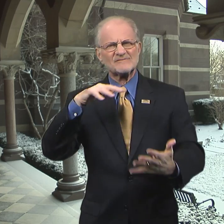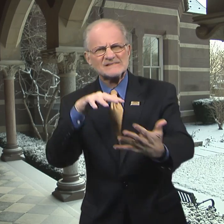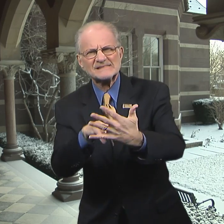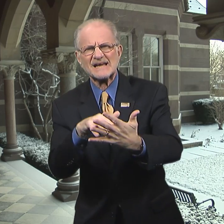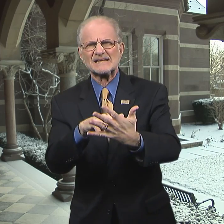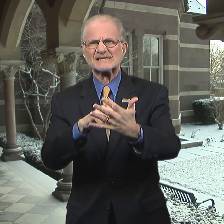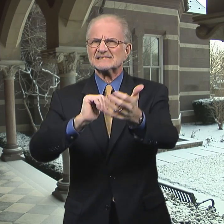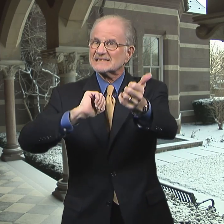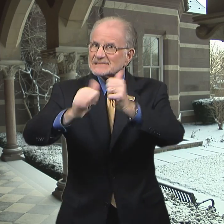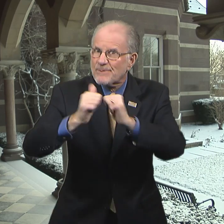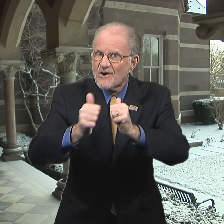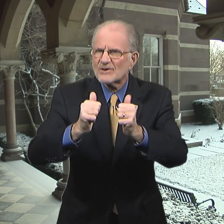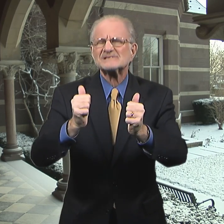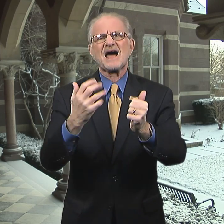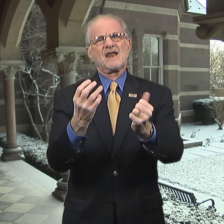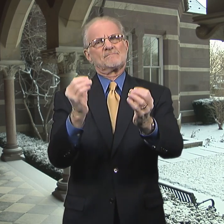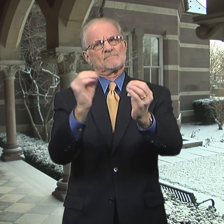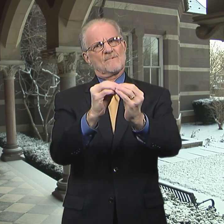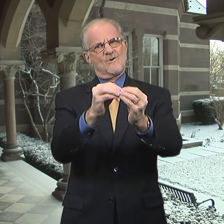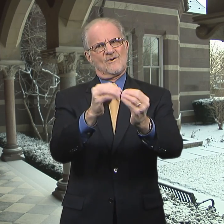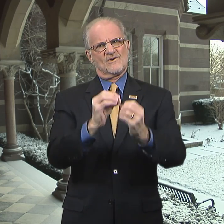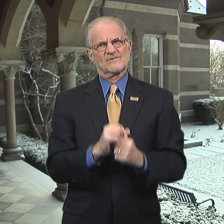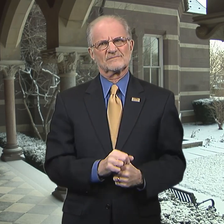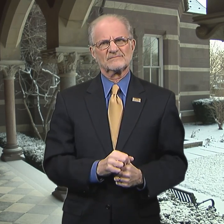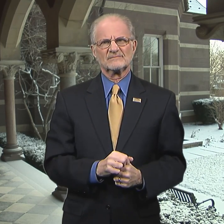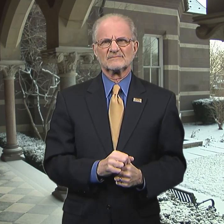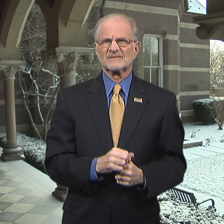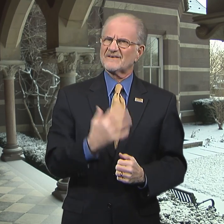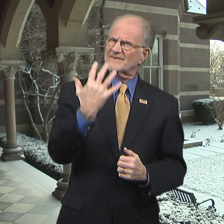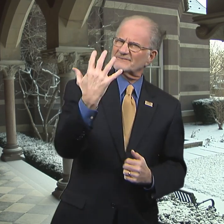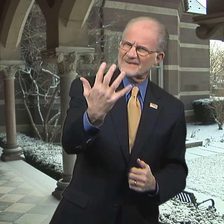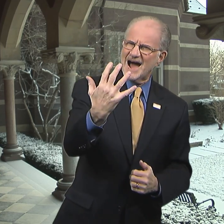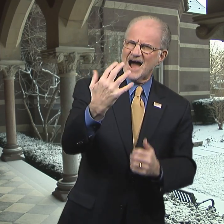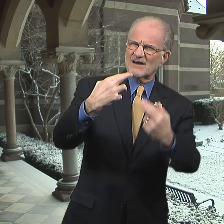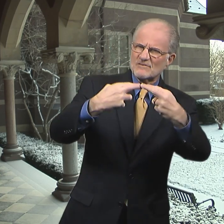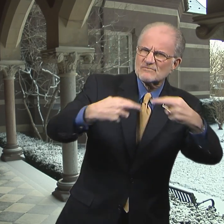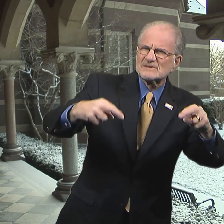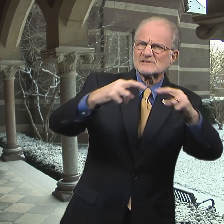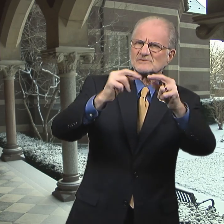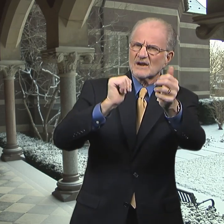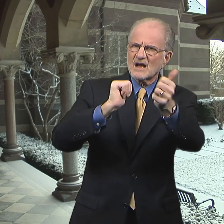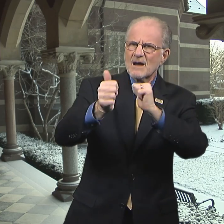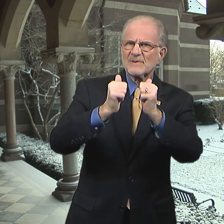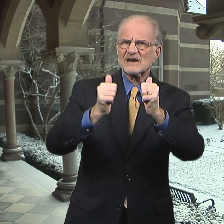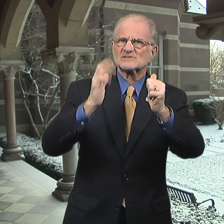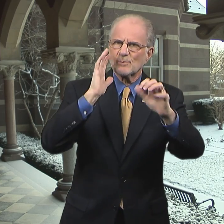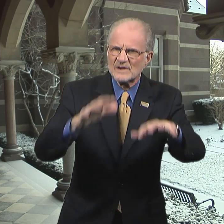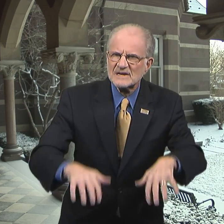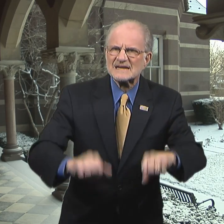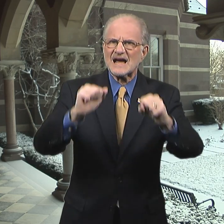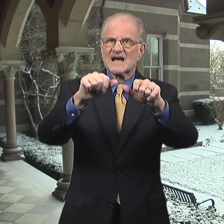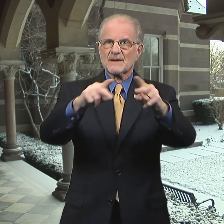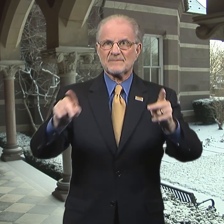deaf studies, sports, and more. Five regional competitions will take place